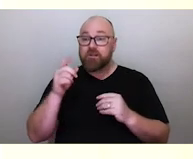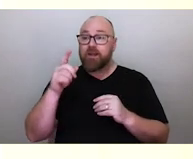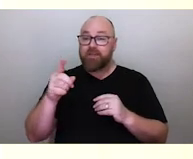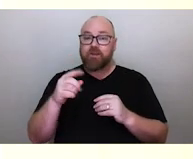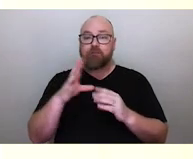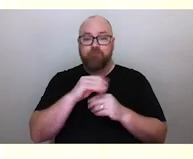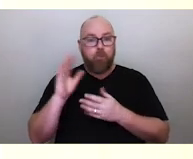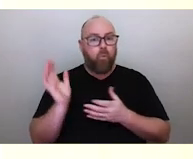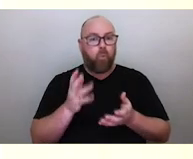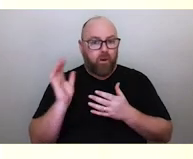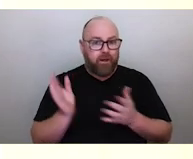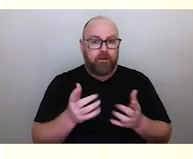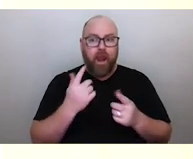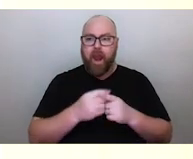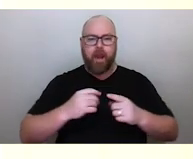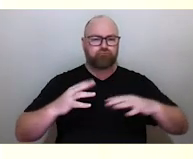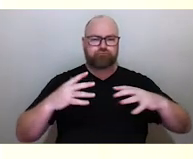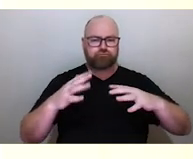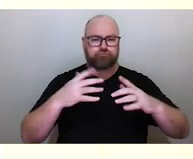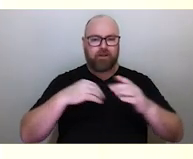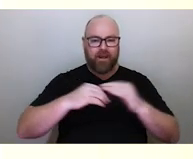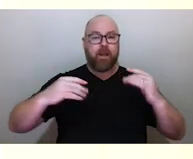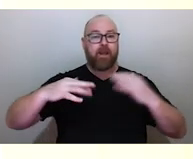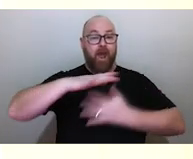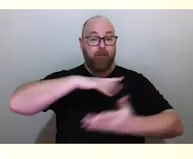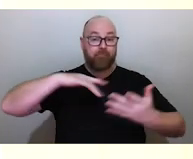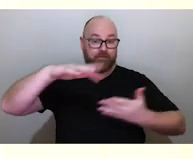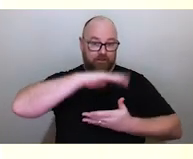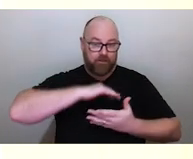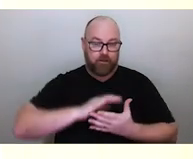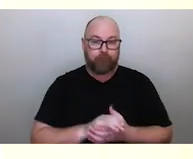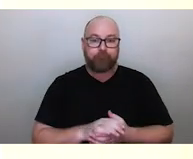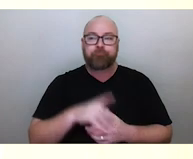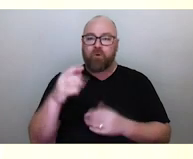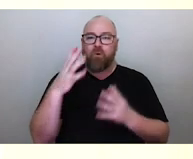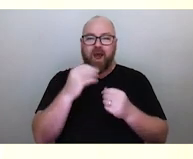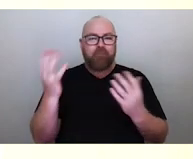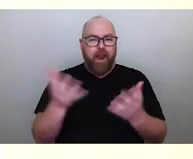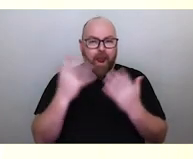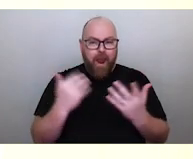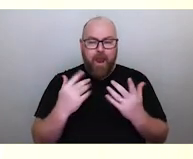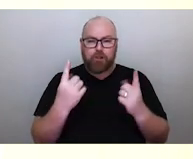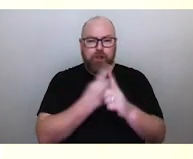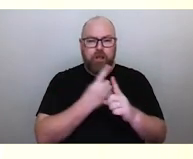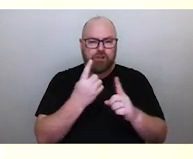as the starlight comes into the atmosphere, these turbulent pockets of air change the refractive index of that light